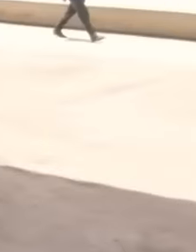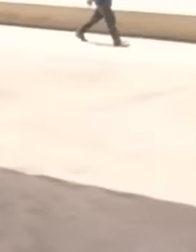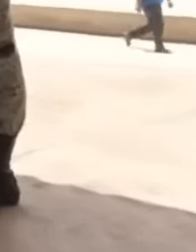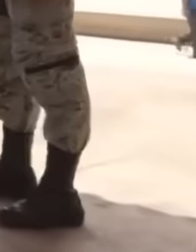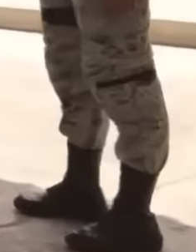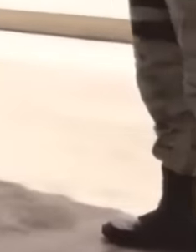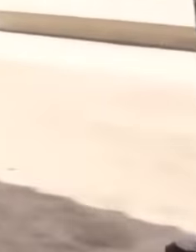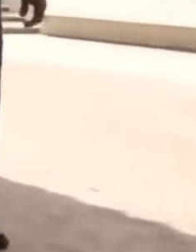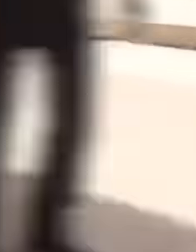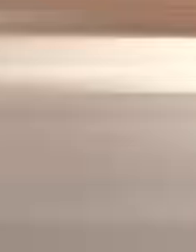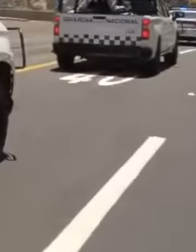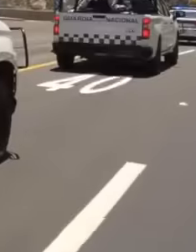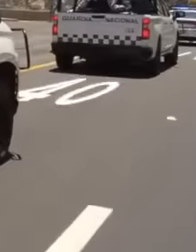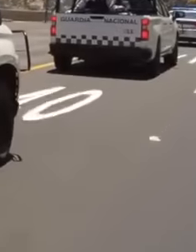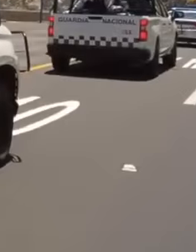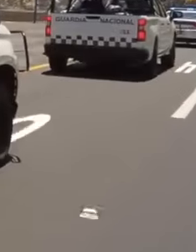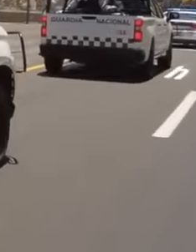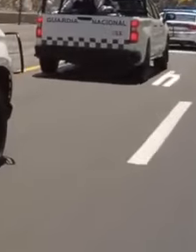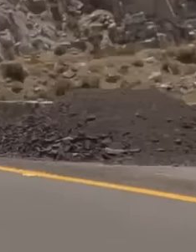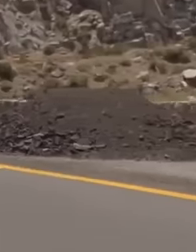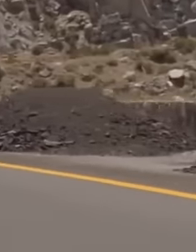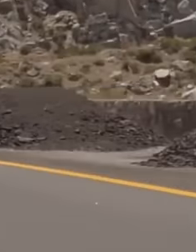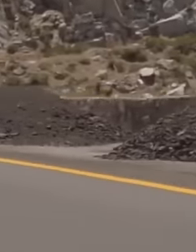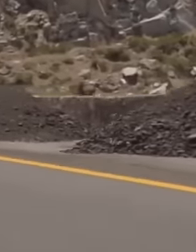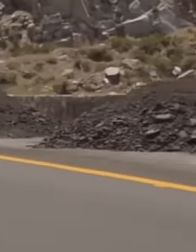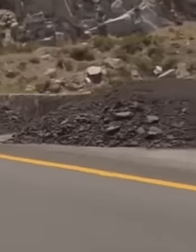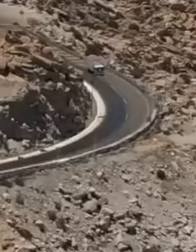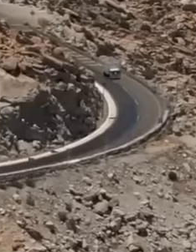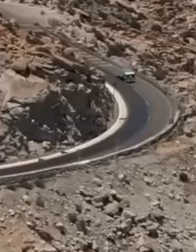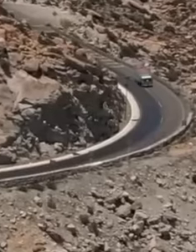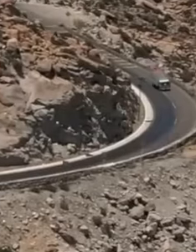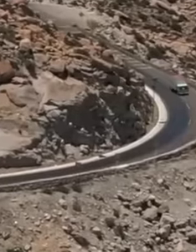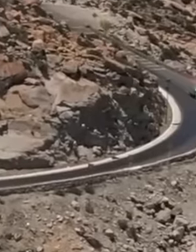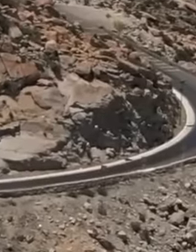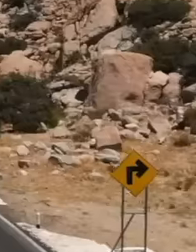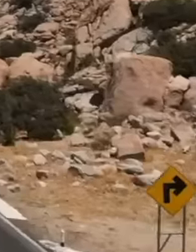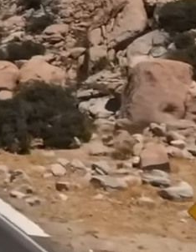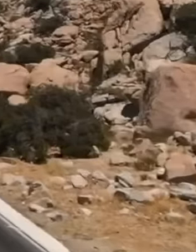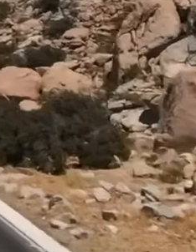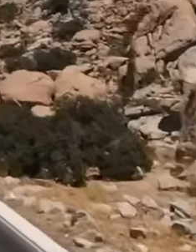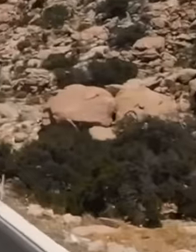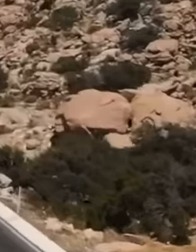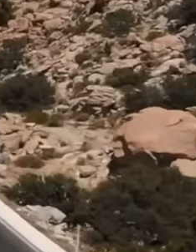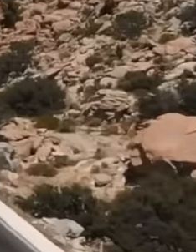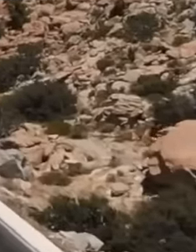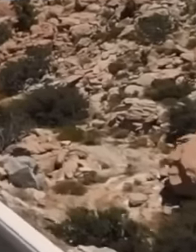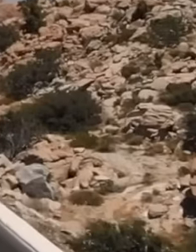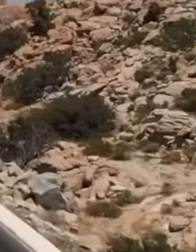. a large deployment in the national territory the third